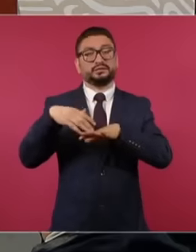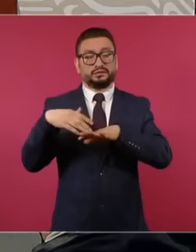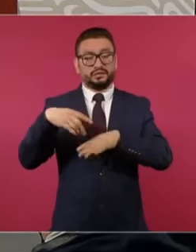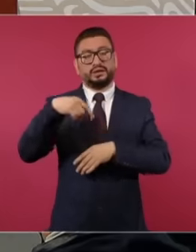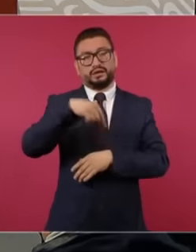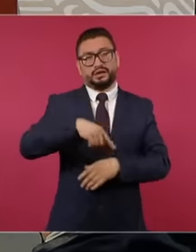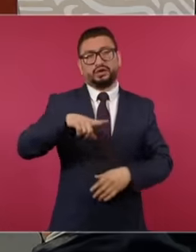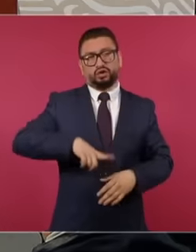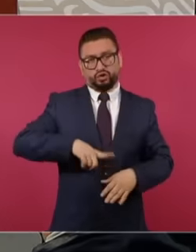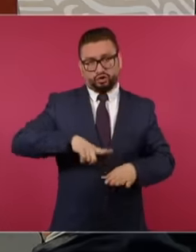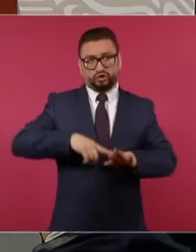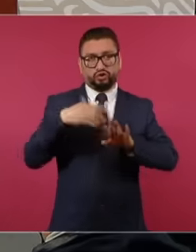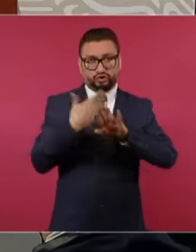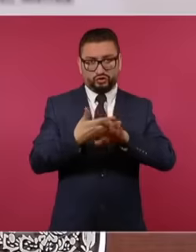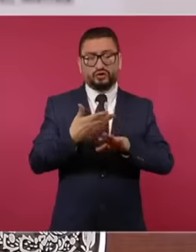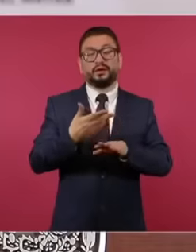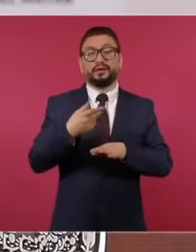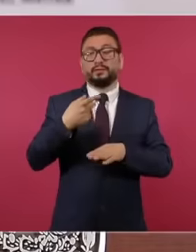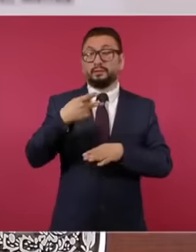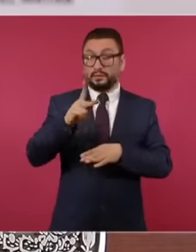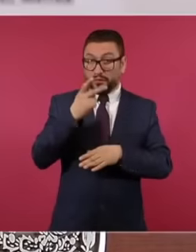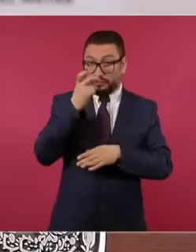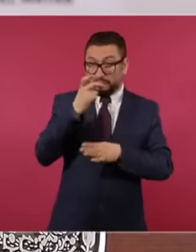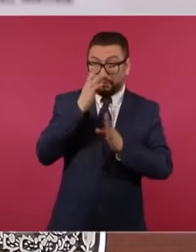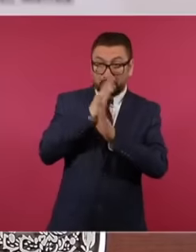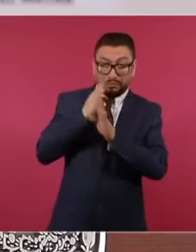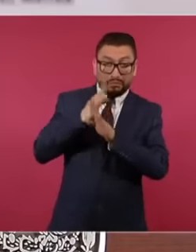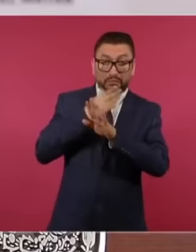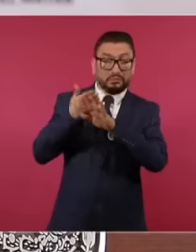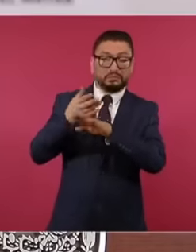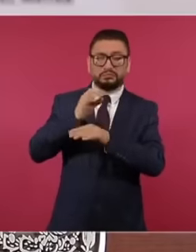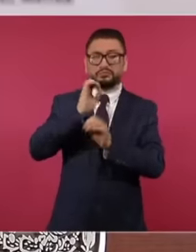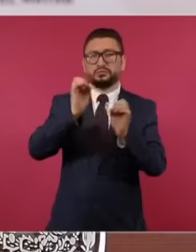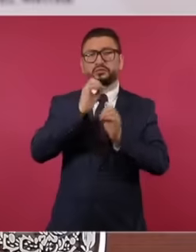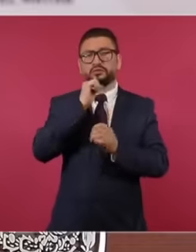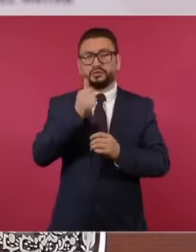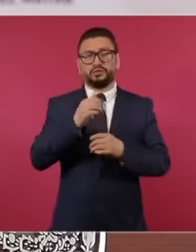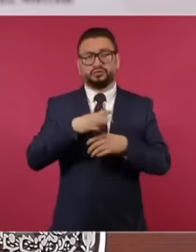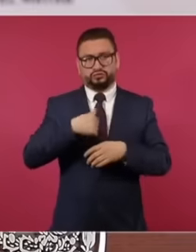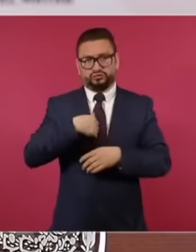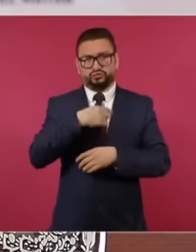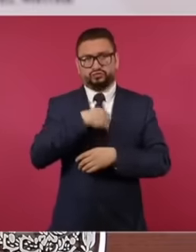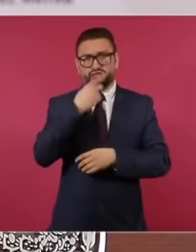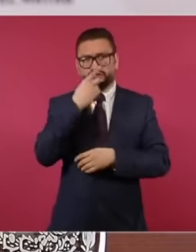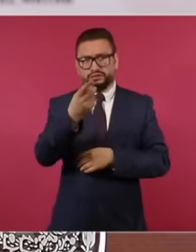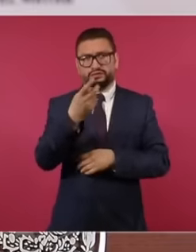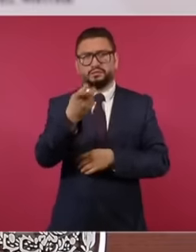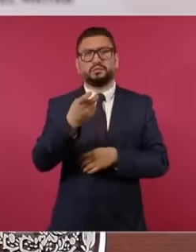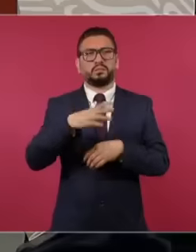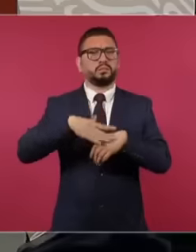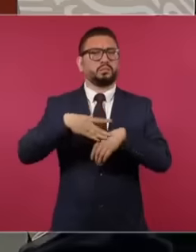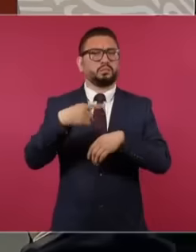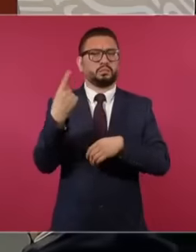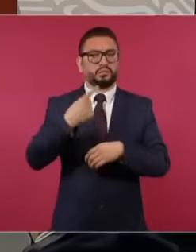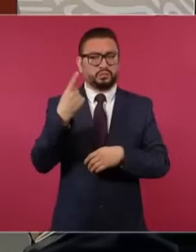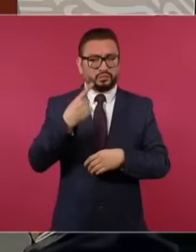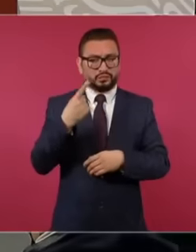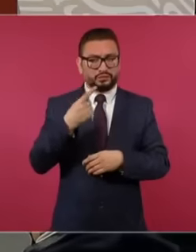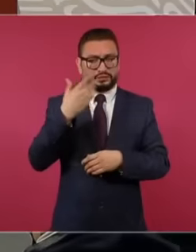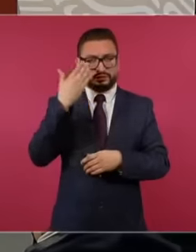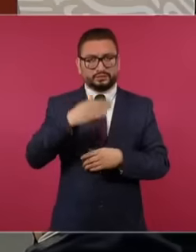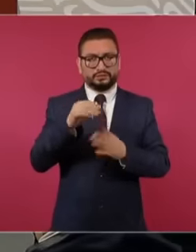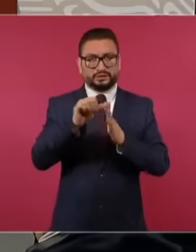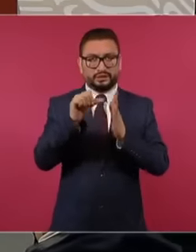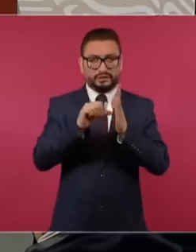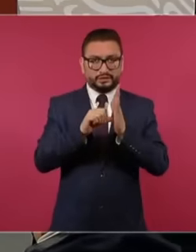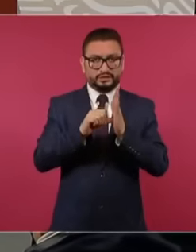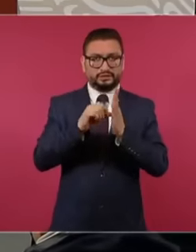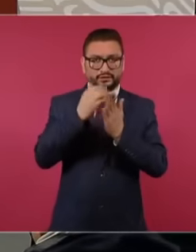and I say this because the application of the sixth seventh article of the Constitution